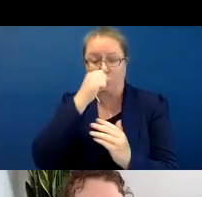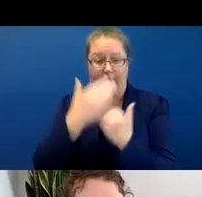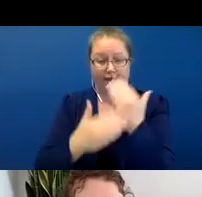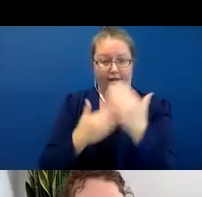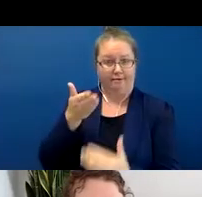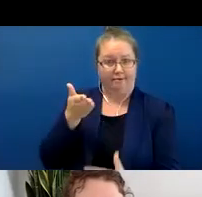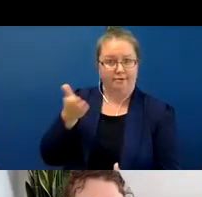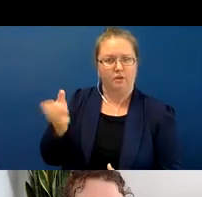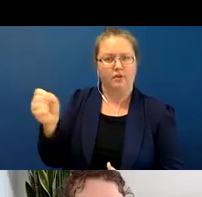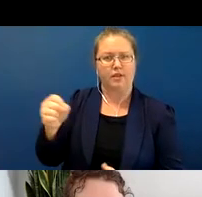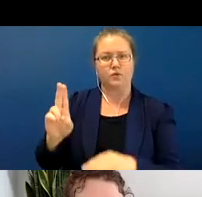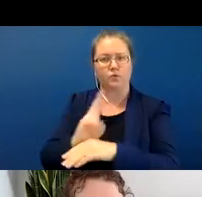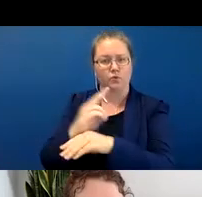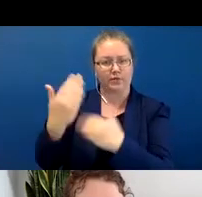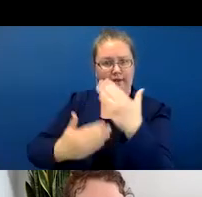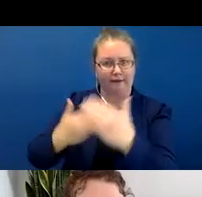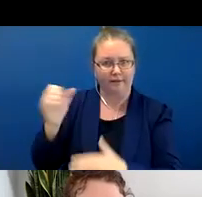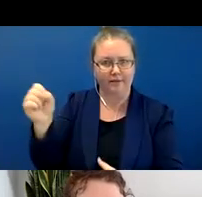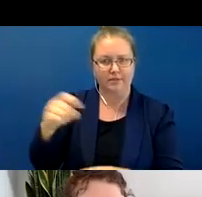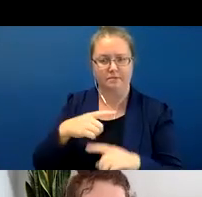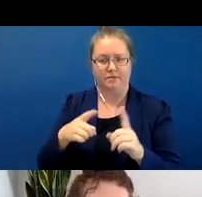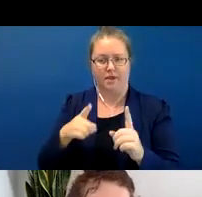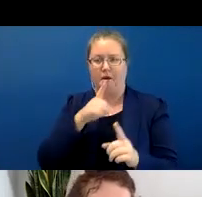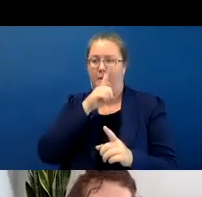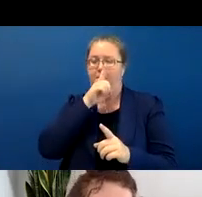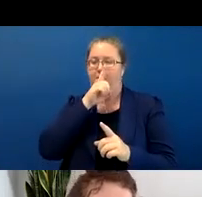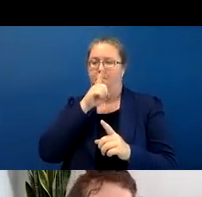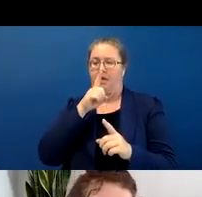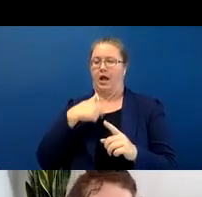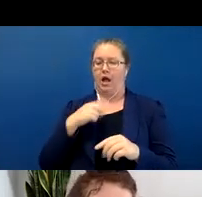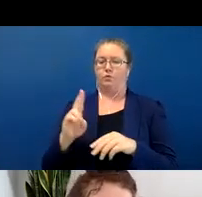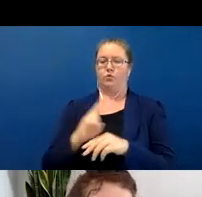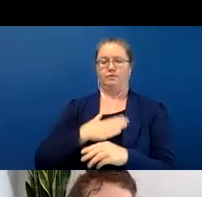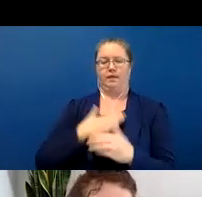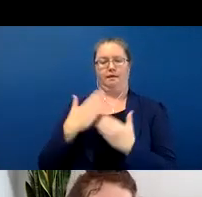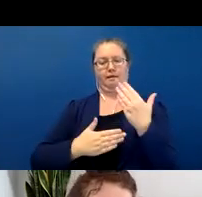I started thinking of other examples where maybe something that's not necessarily within